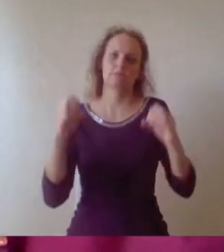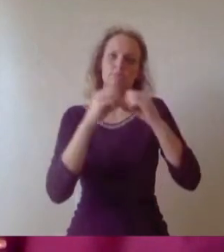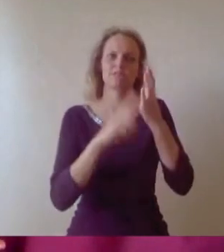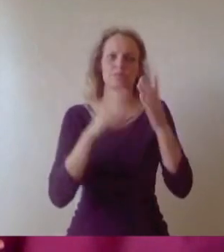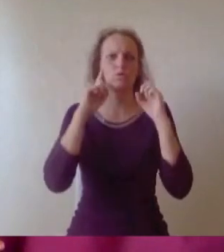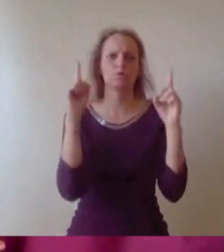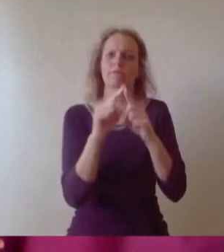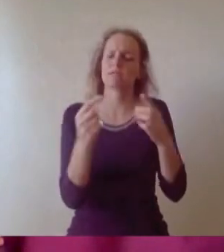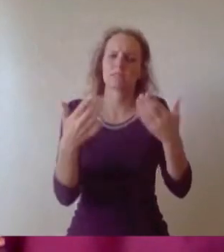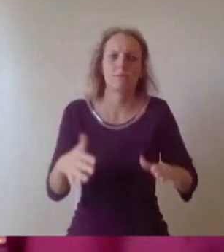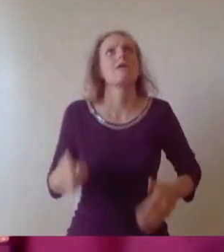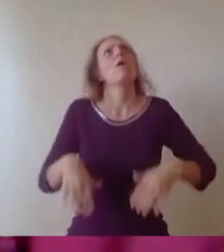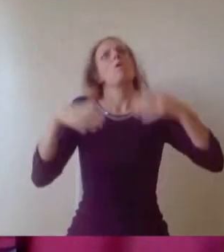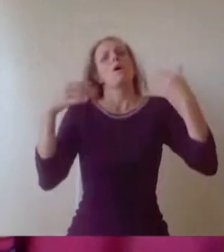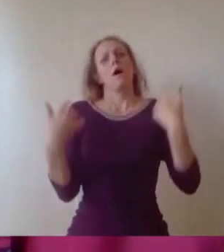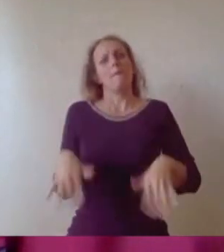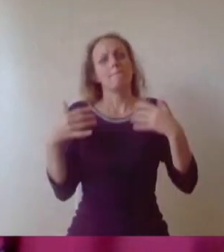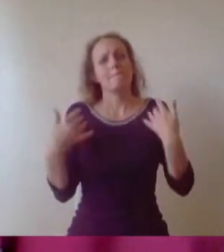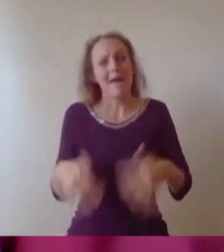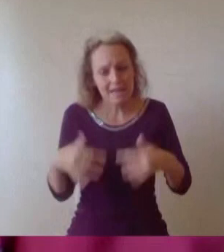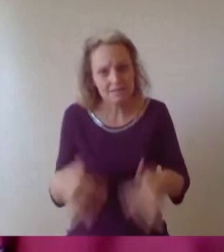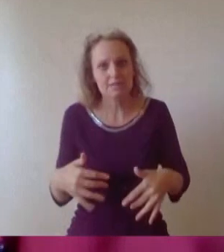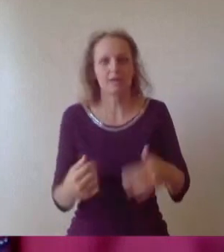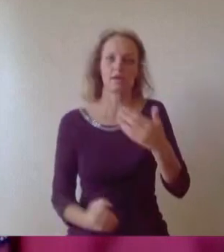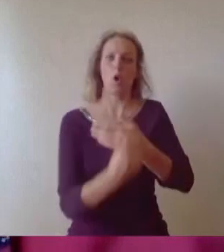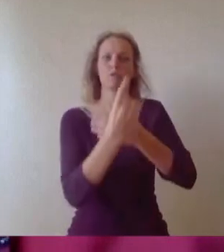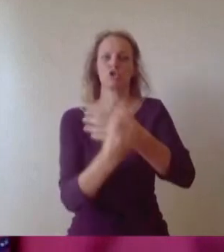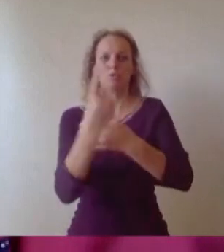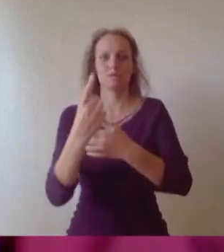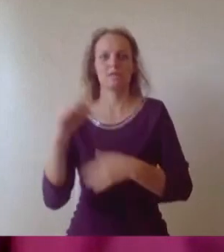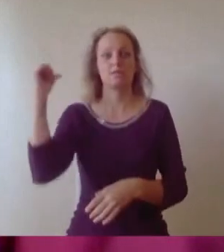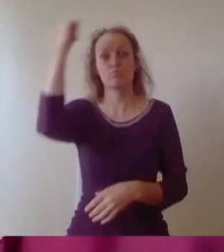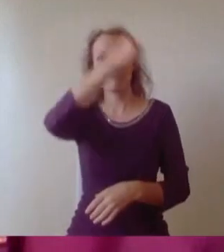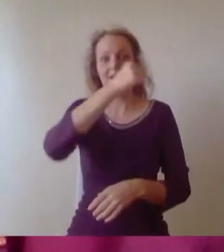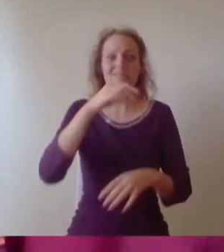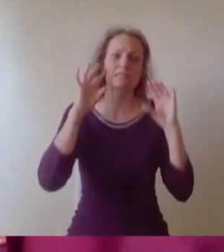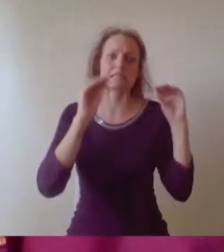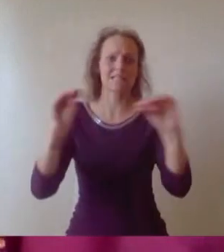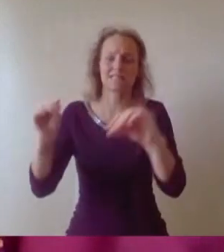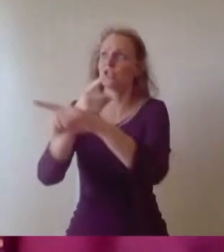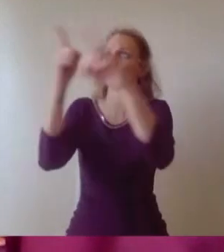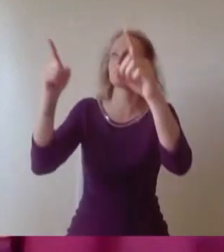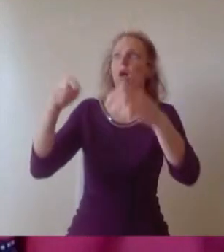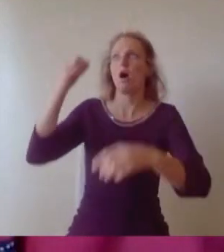the smartest students in the country, Professors that love what they do and a city that will always have a special place in all our hearts.